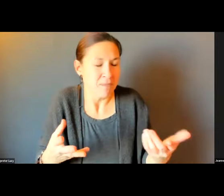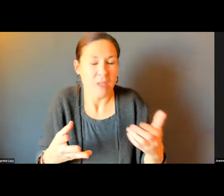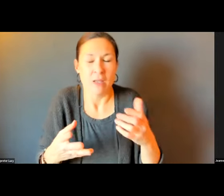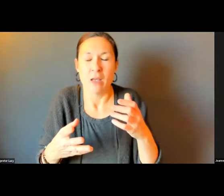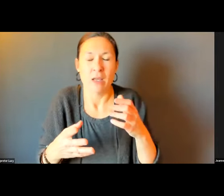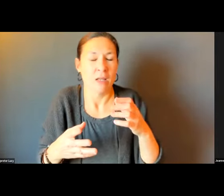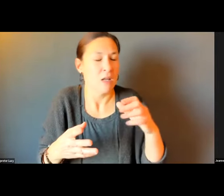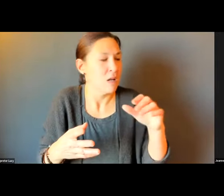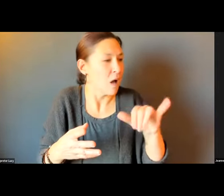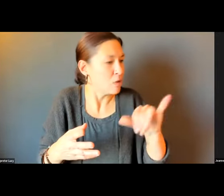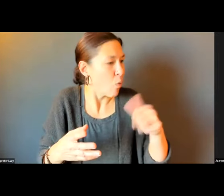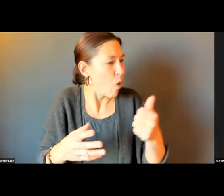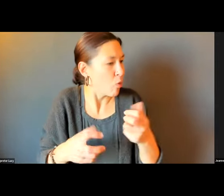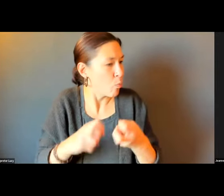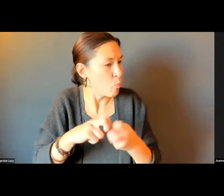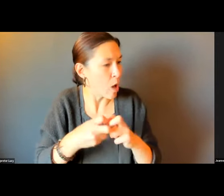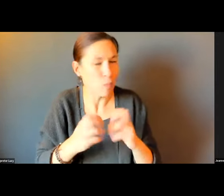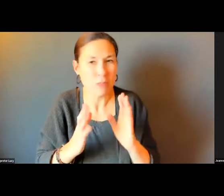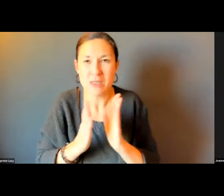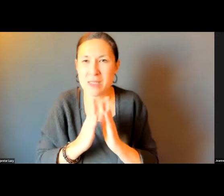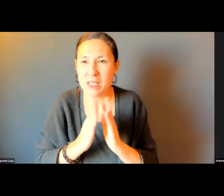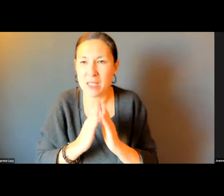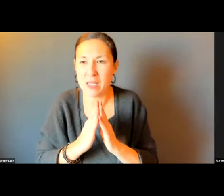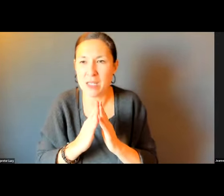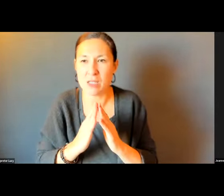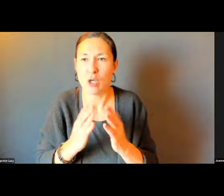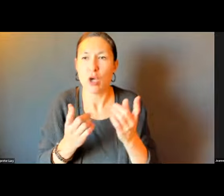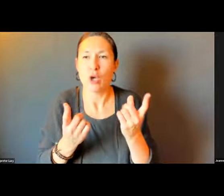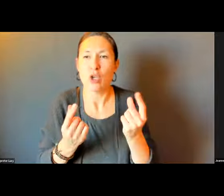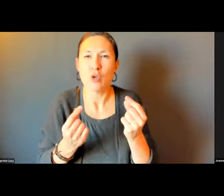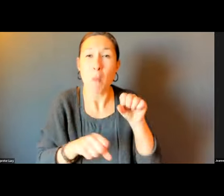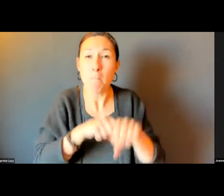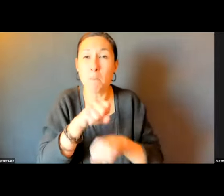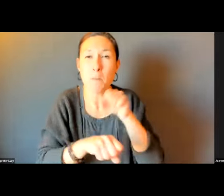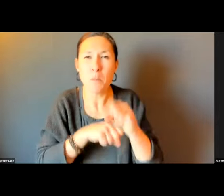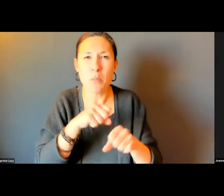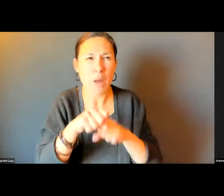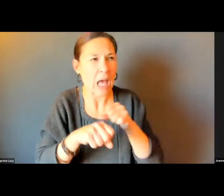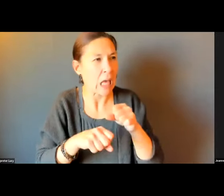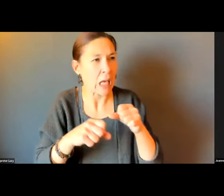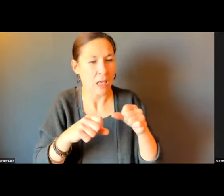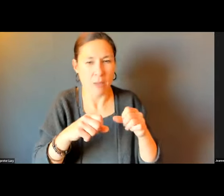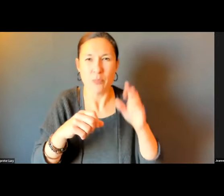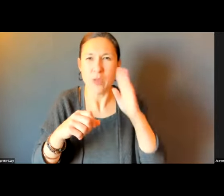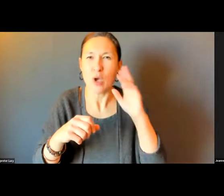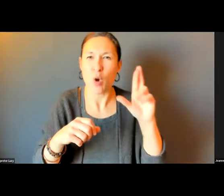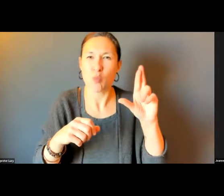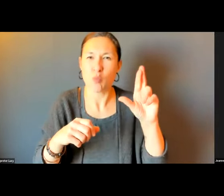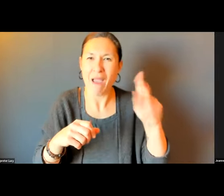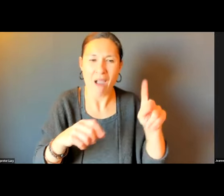THERE ARE PROBLEMS THAT MUNICIPALITIES CAUSE WITH REGARD